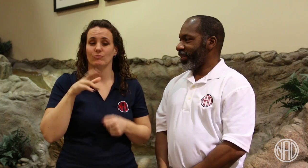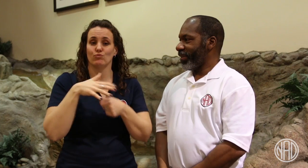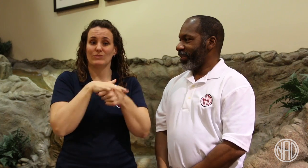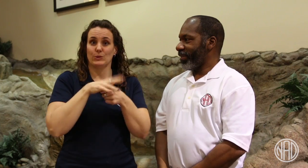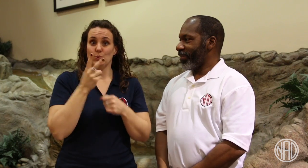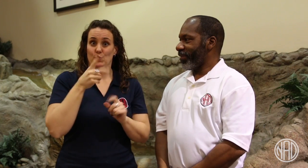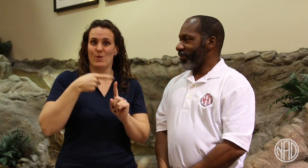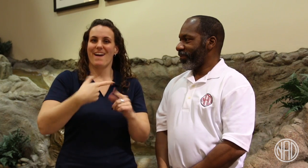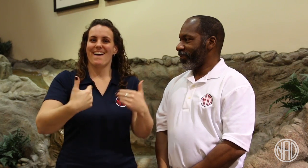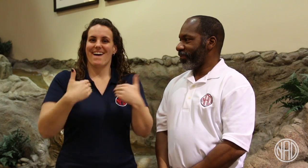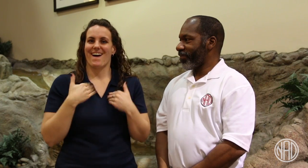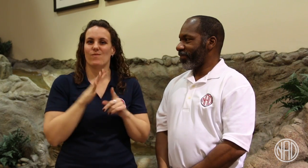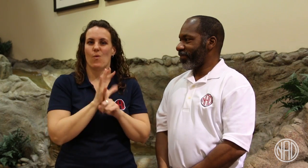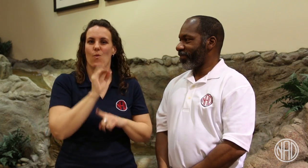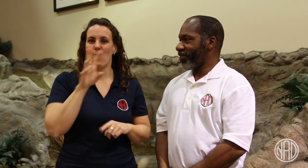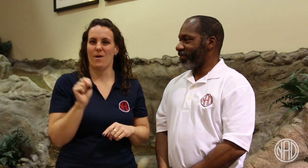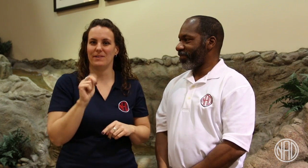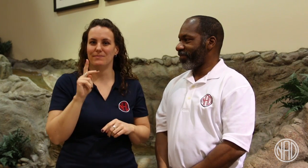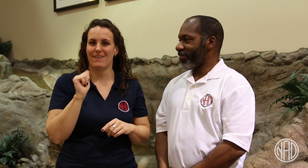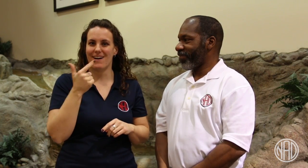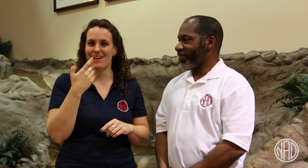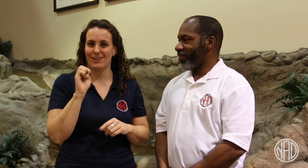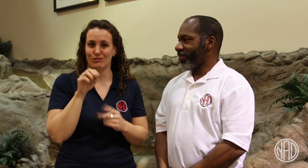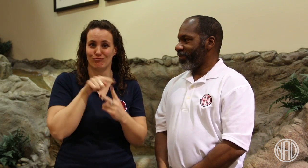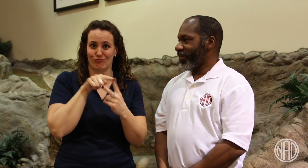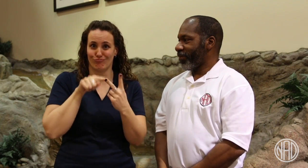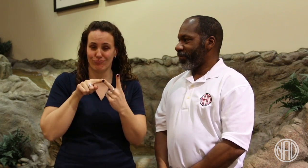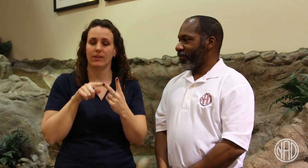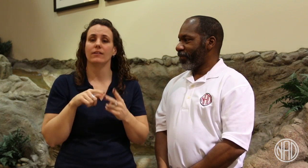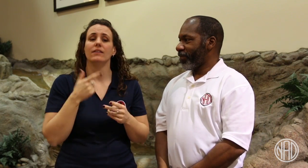Region II has its own FB page and Twitter account.